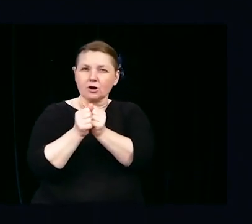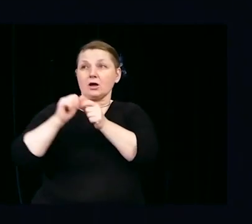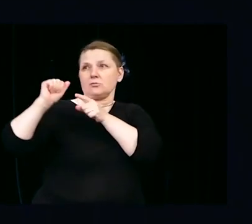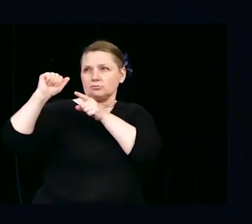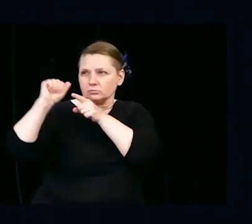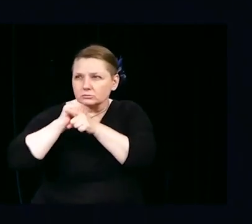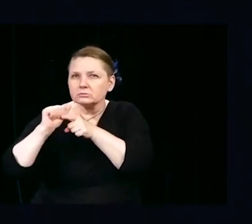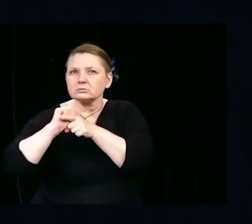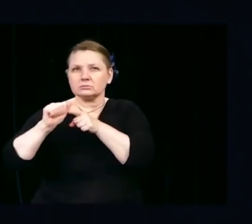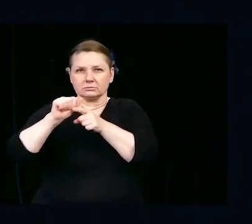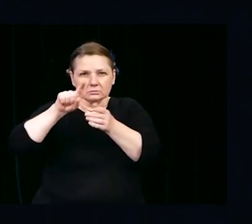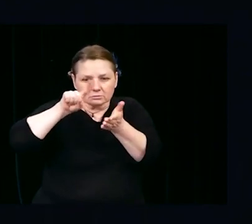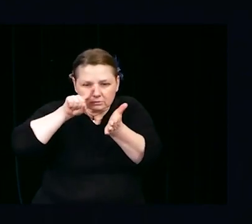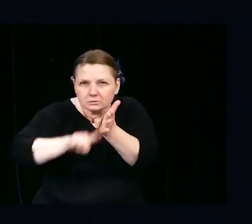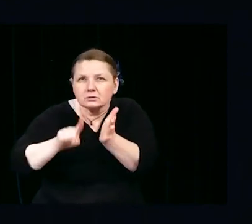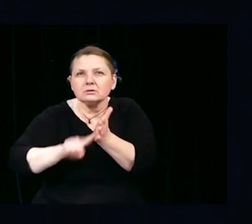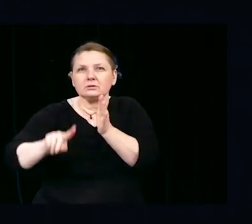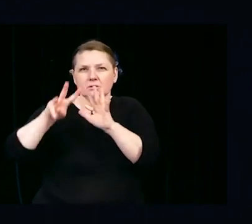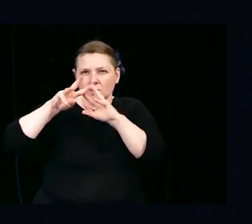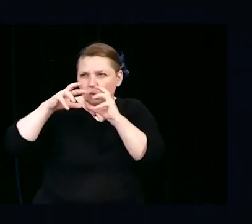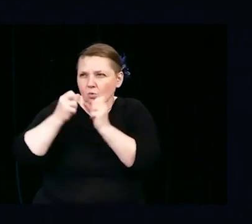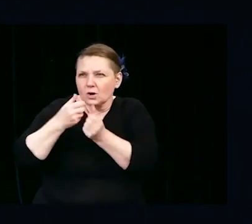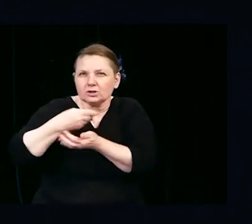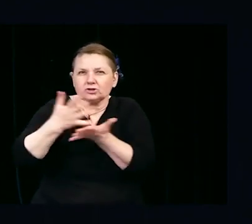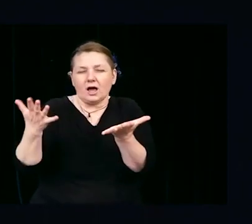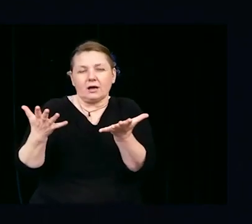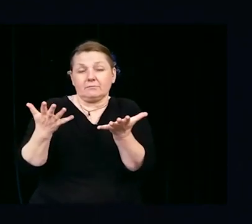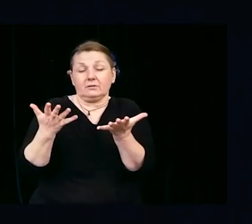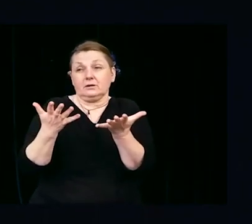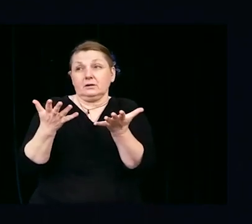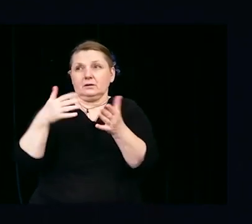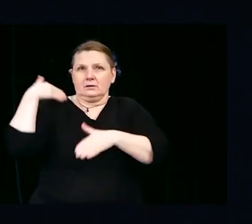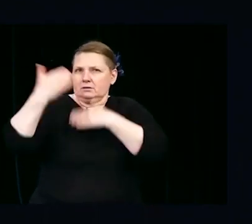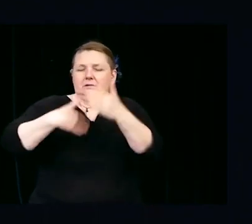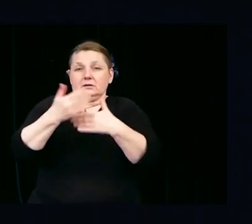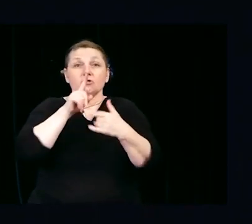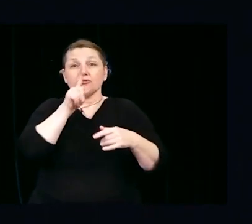I would not be who I am without my supportive family and friends.